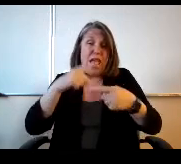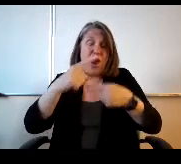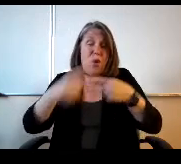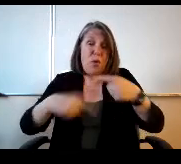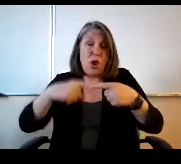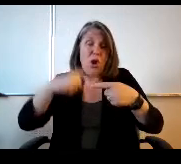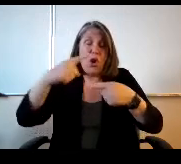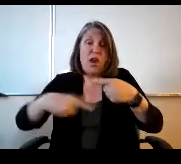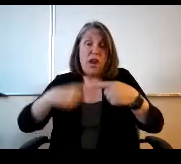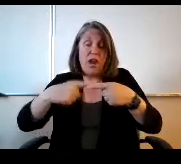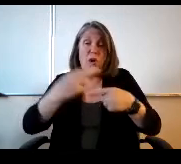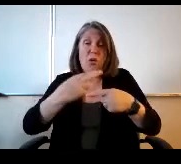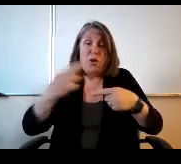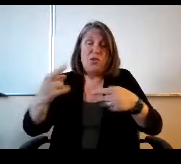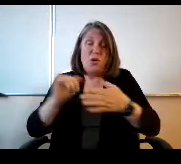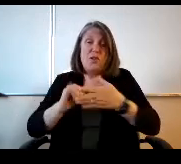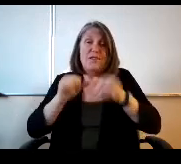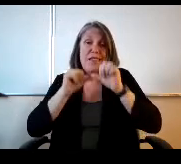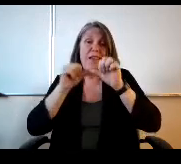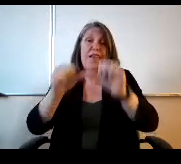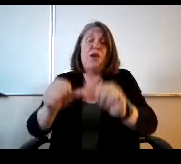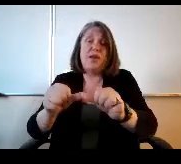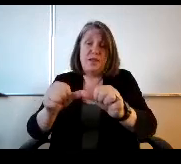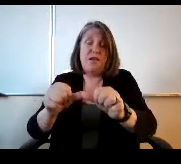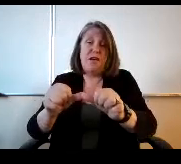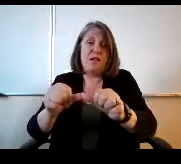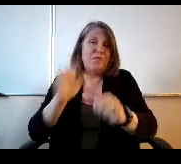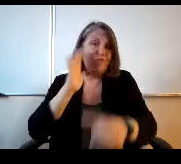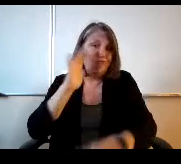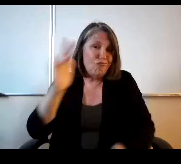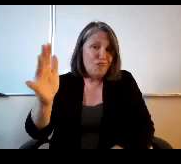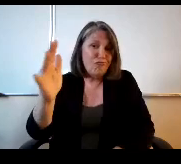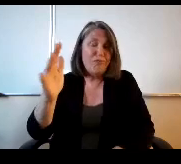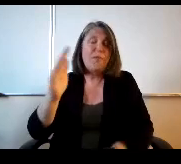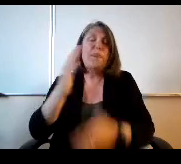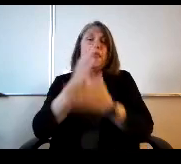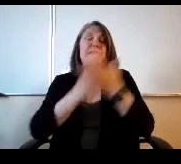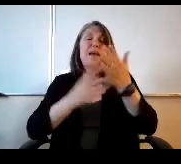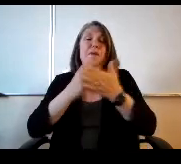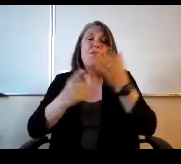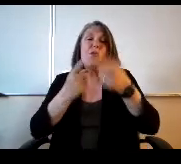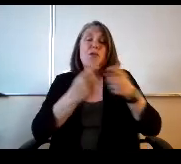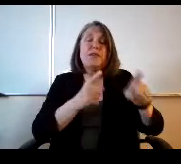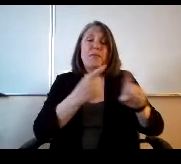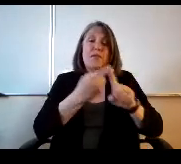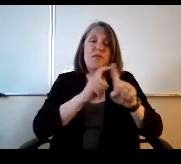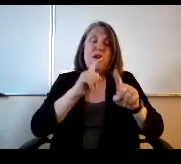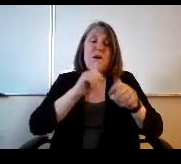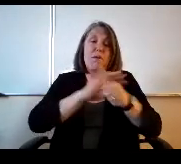and some of what has come out of the pandemic and the closure is it moved us into asynchronous or an